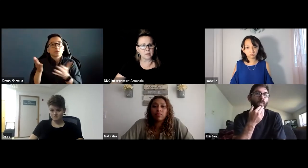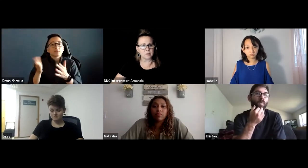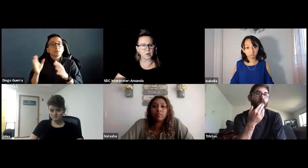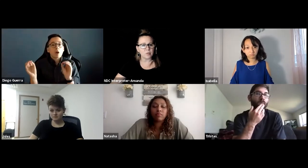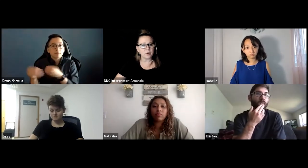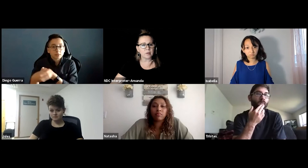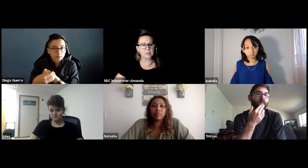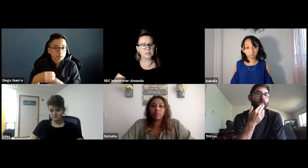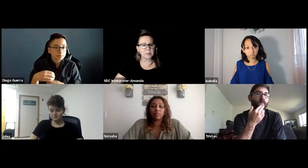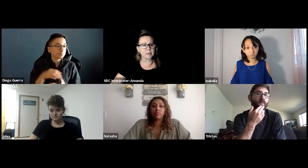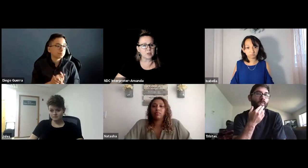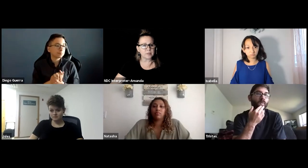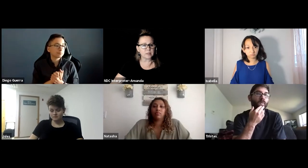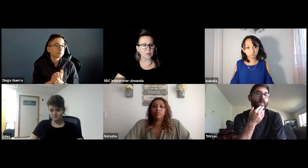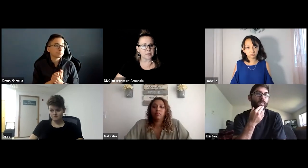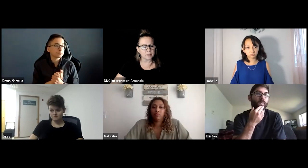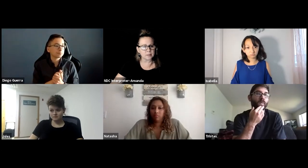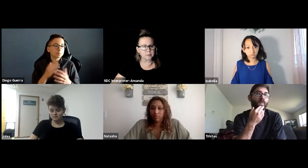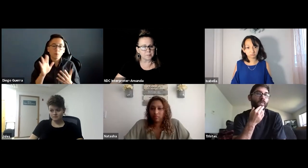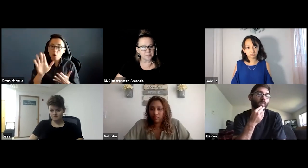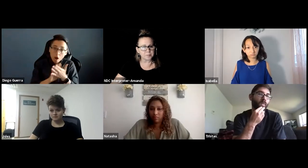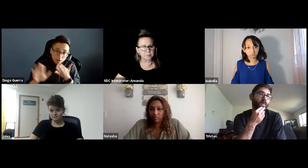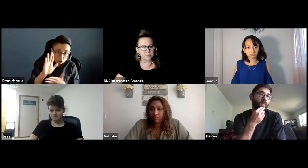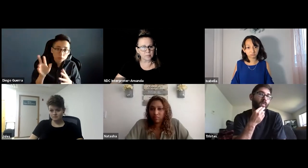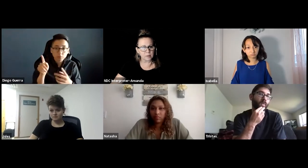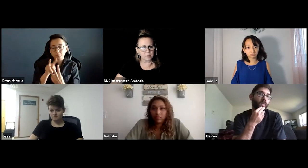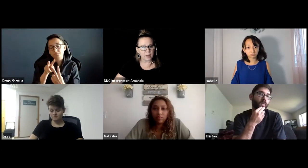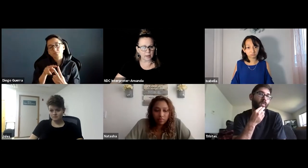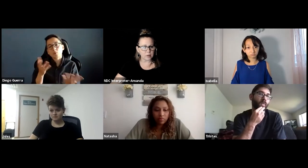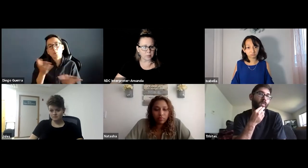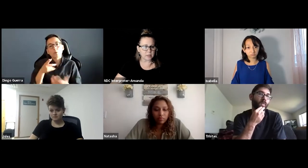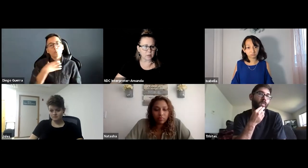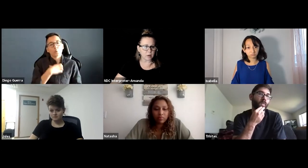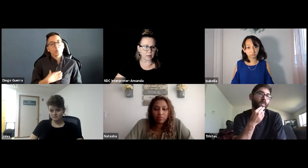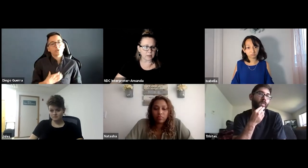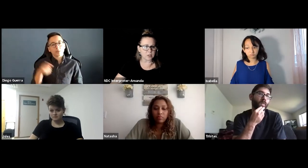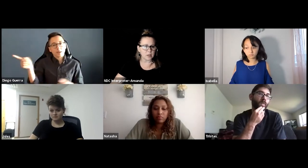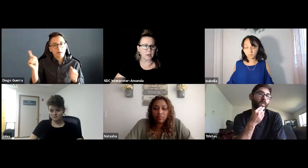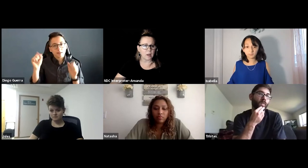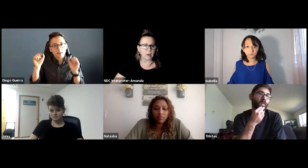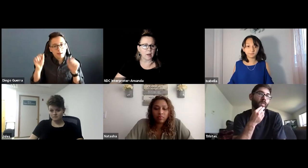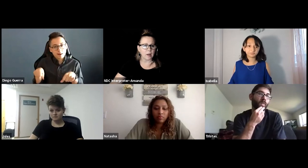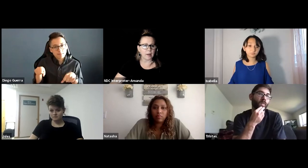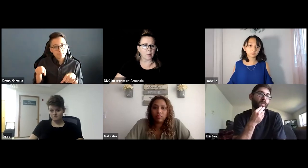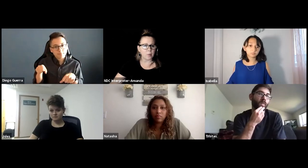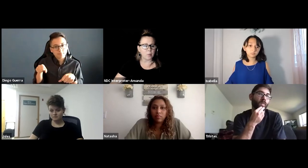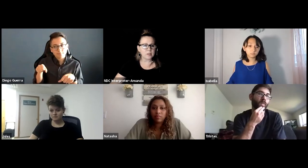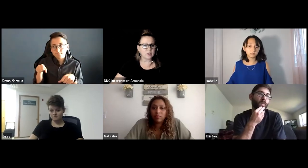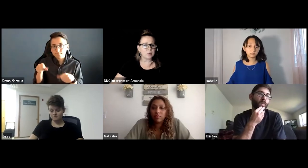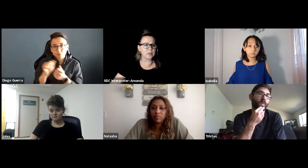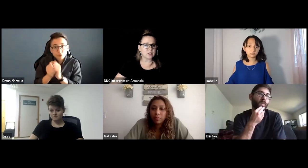So for your disability services offices, at your particular college, what do you wish